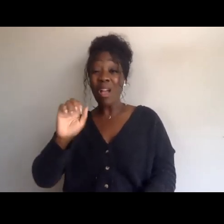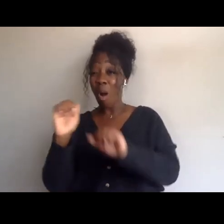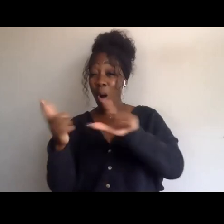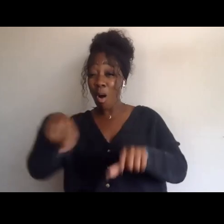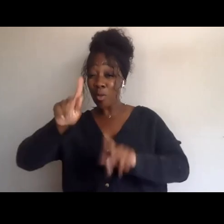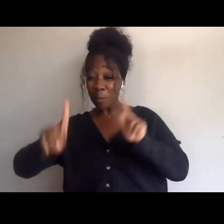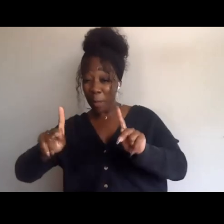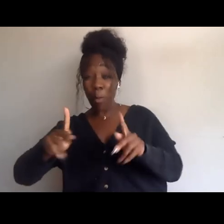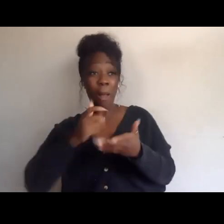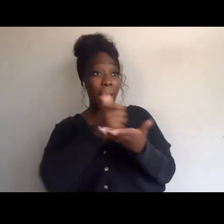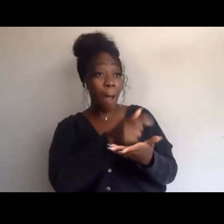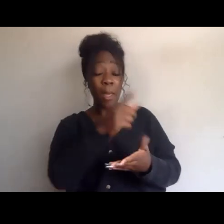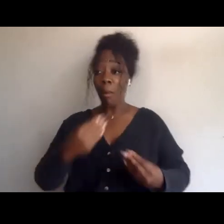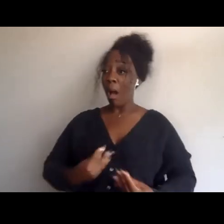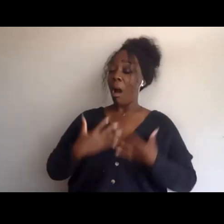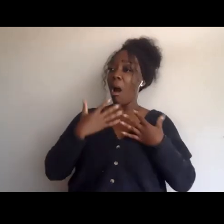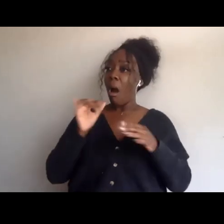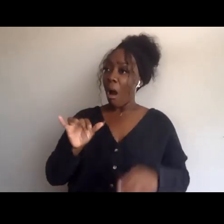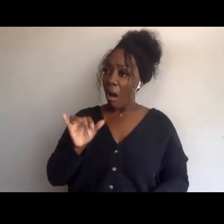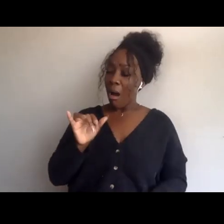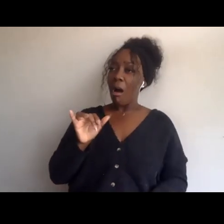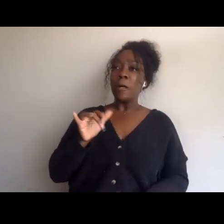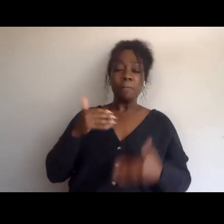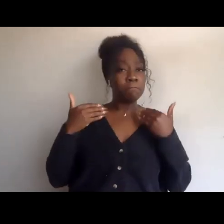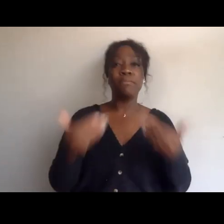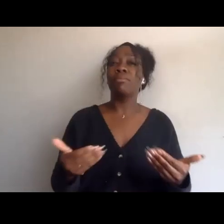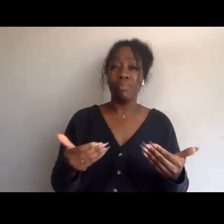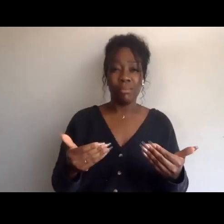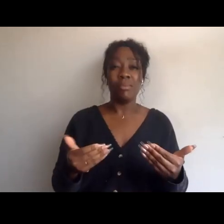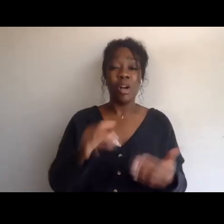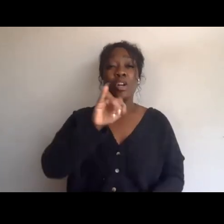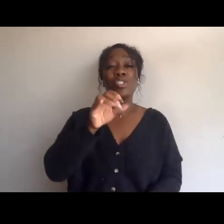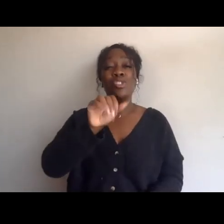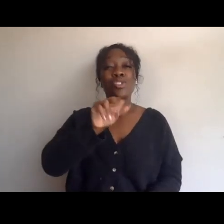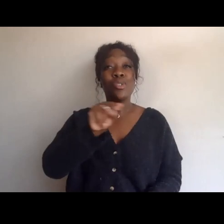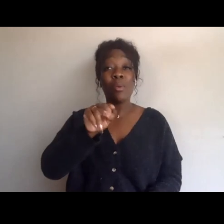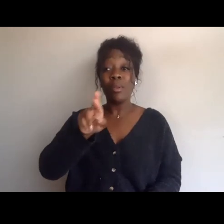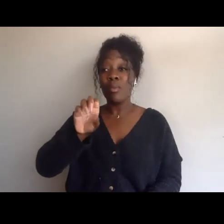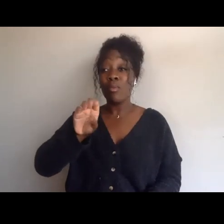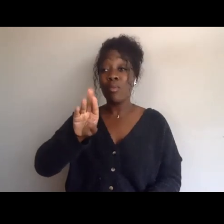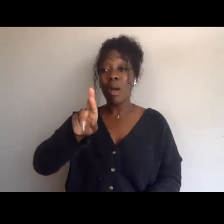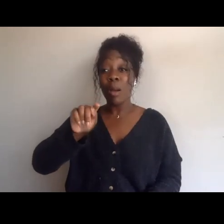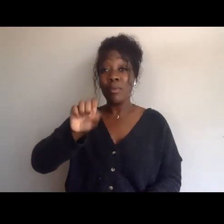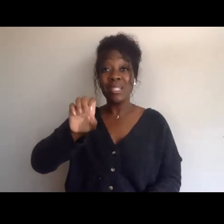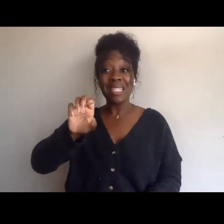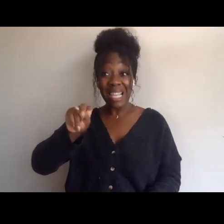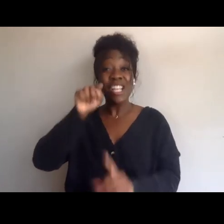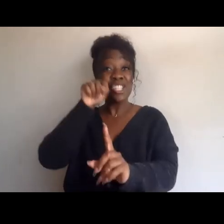It was Jo Ann Robinson who called the Montgomery bus boycott. There were thousands of people that made up